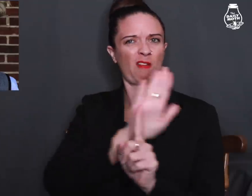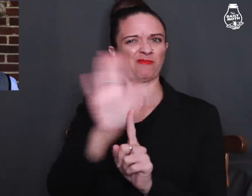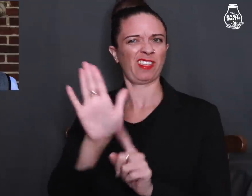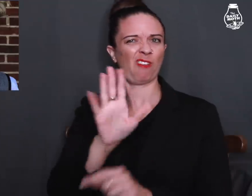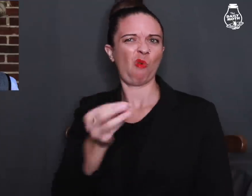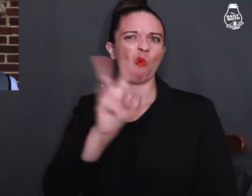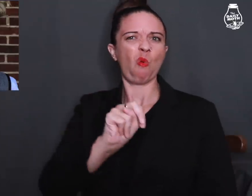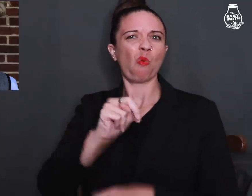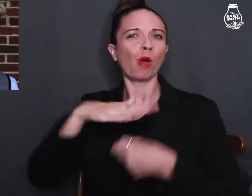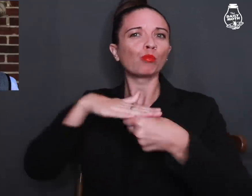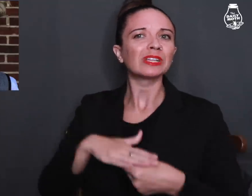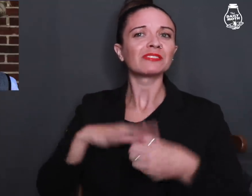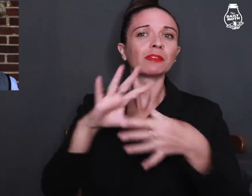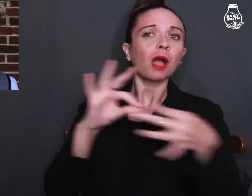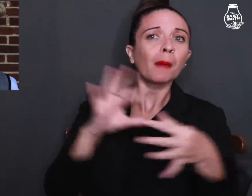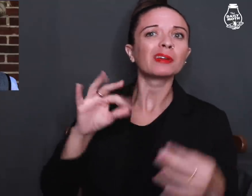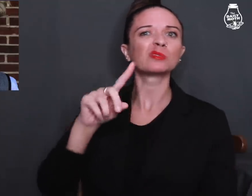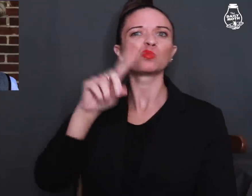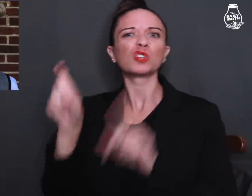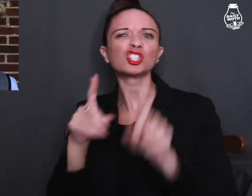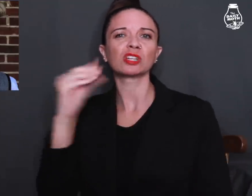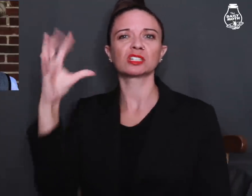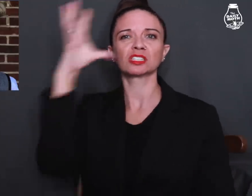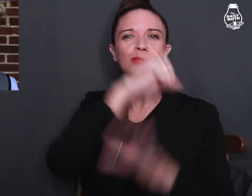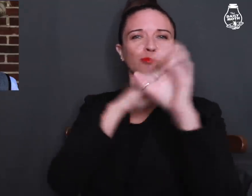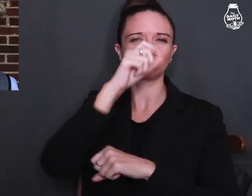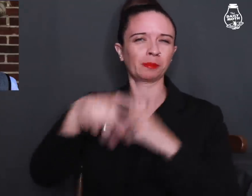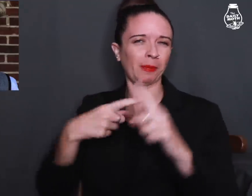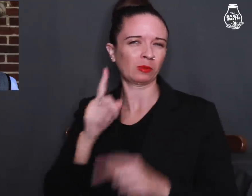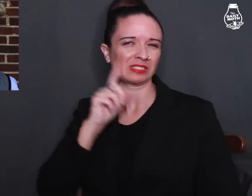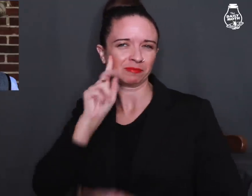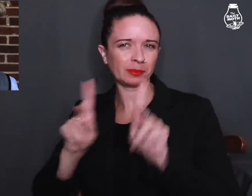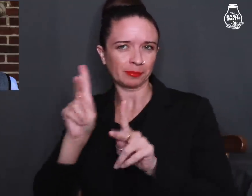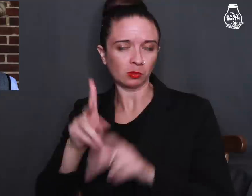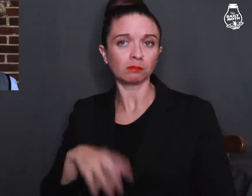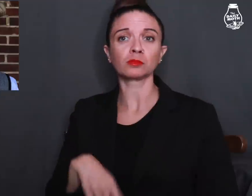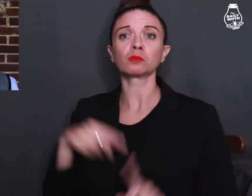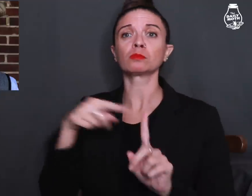their own oppressive comments/questions/assumptions.